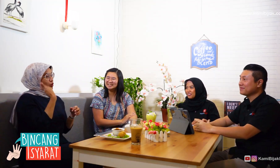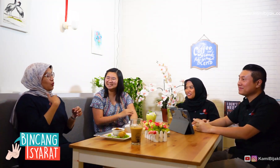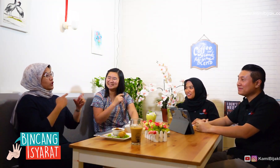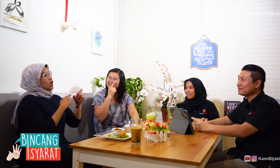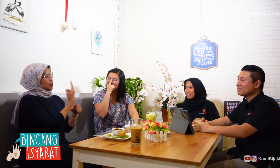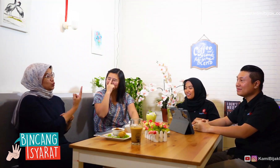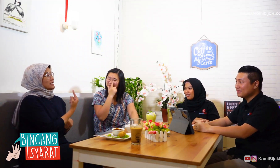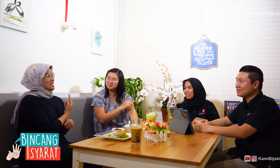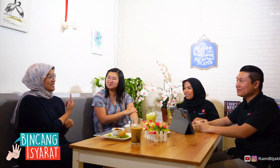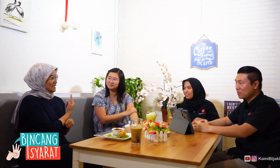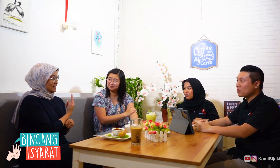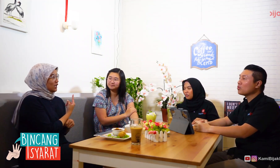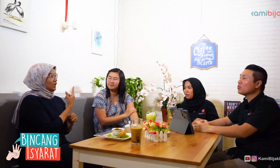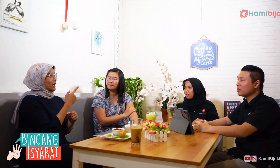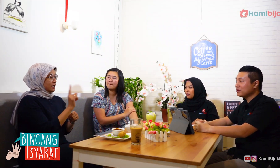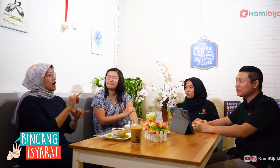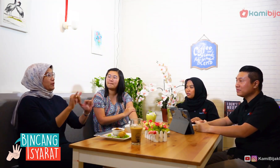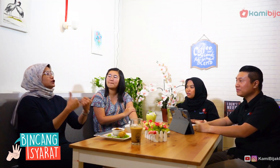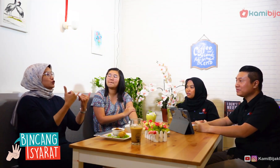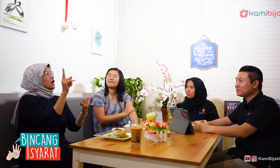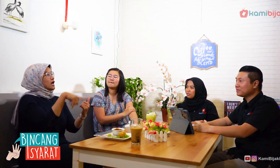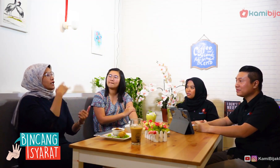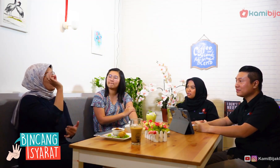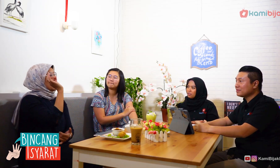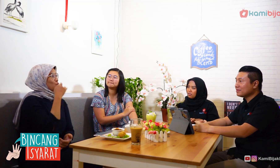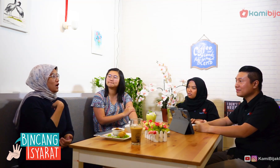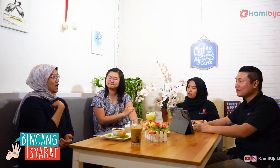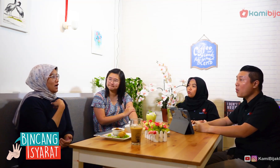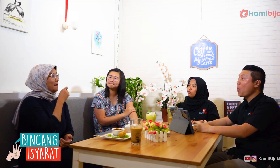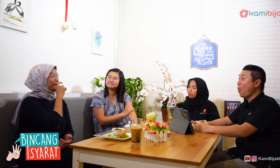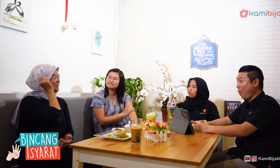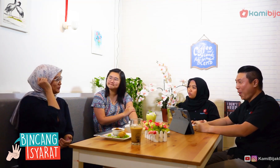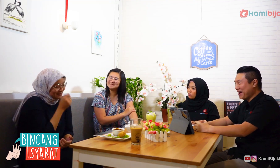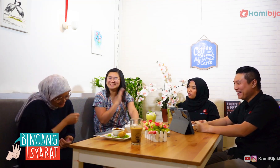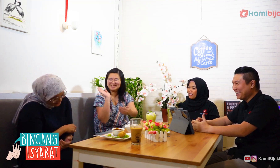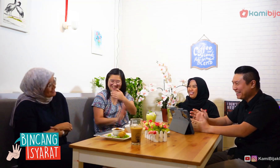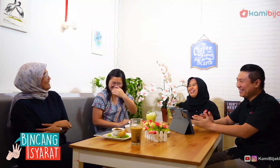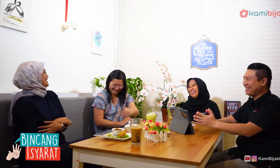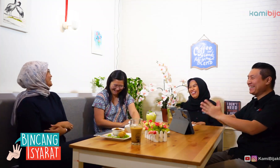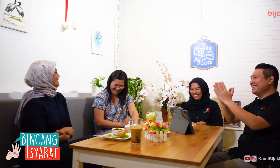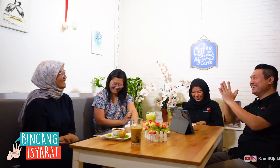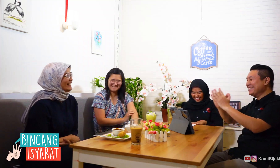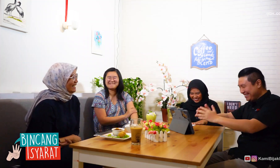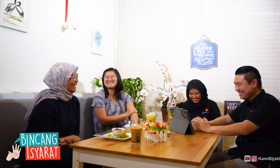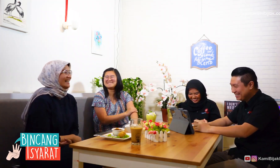I used to study S1 at my own expense, there is a scholarship from parents haha!